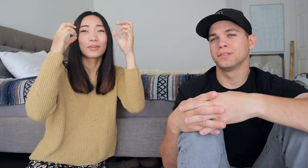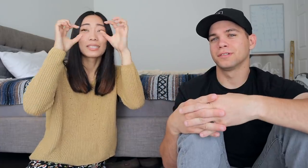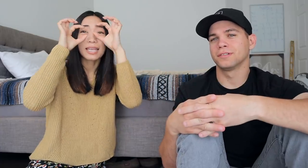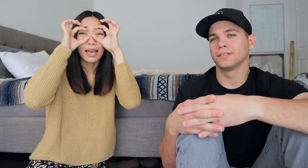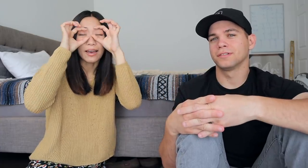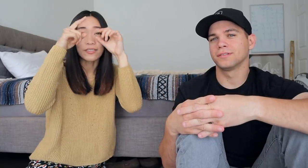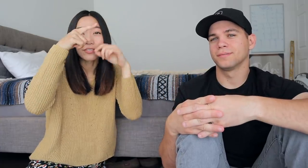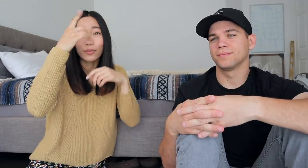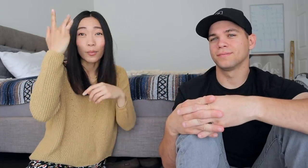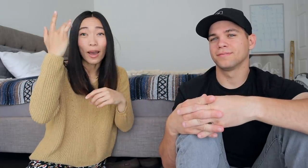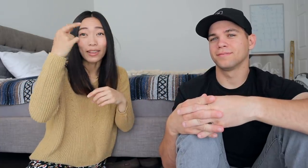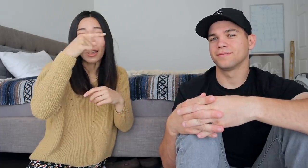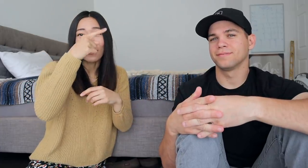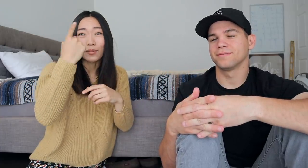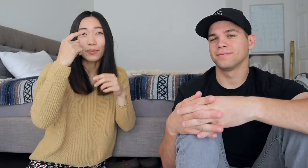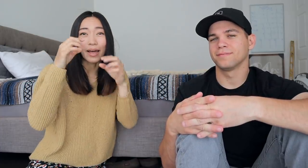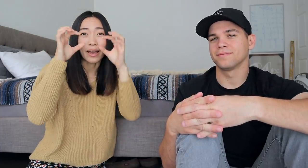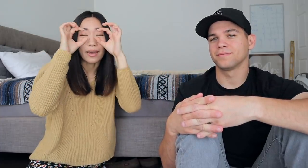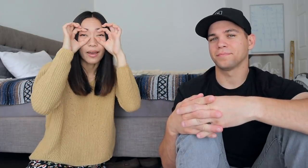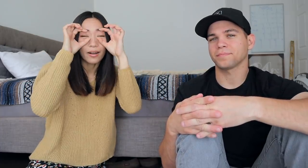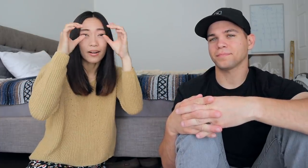Because they have black around their eyes